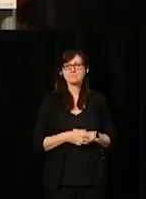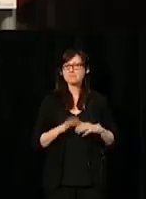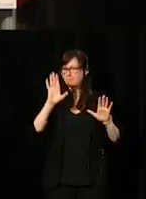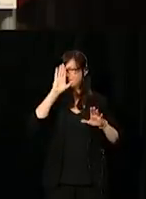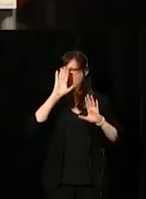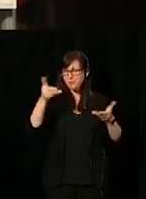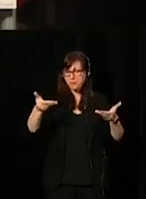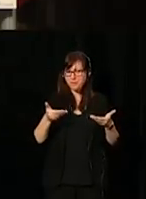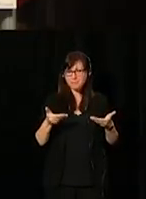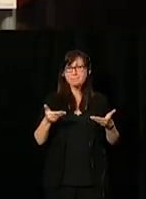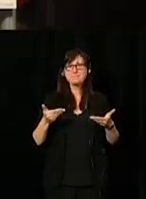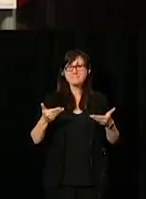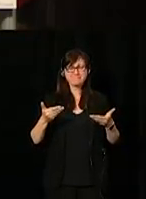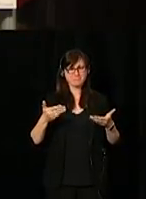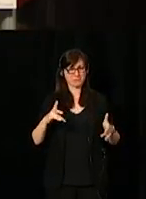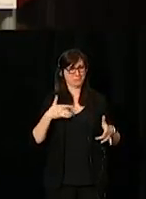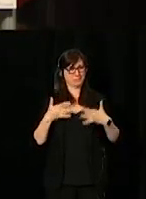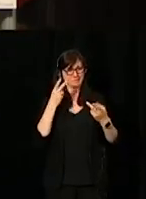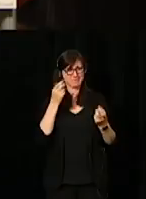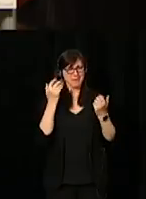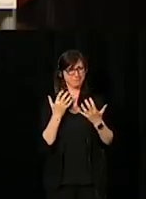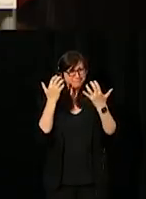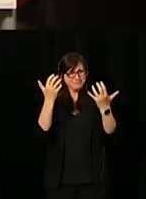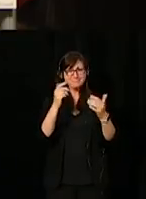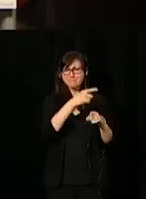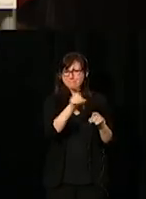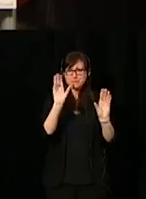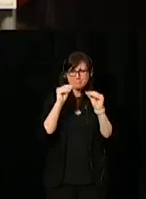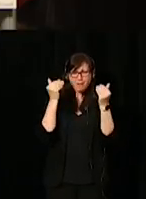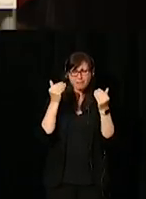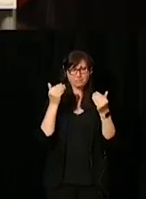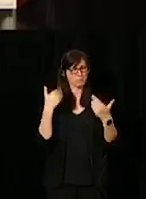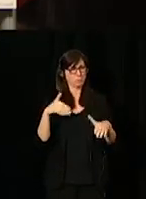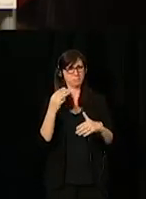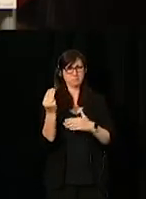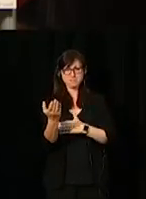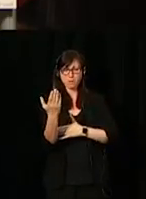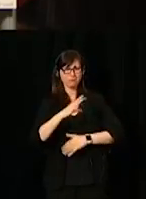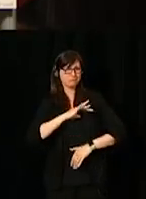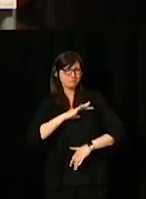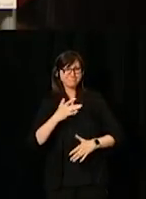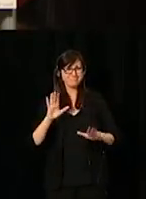Welcome, everybody. So great to see a nice turnout today and so many smiles for a Monday morning. It's fantastic.